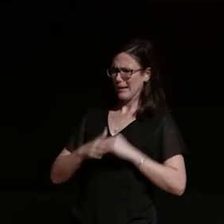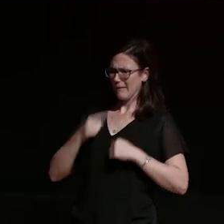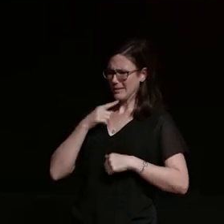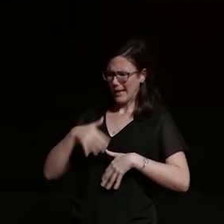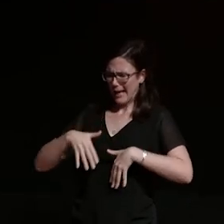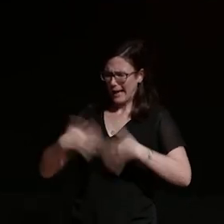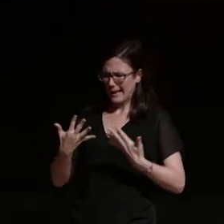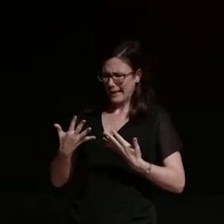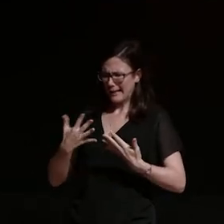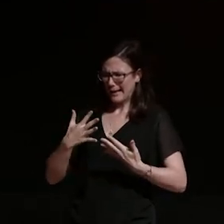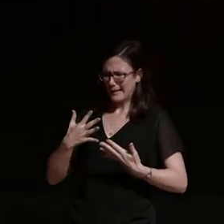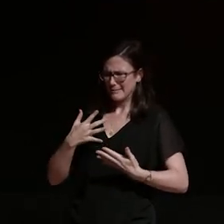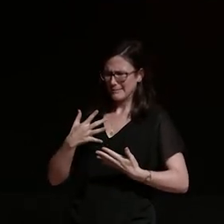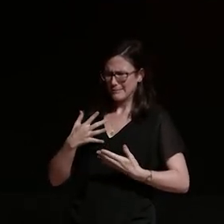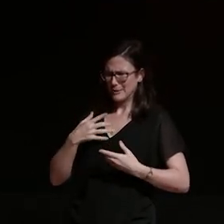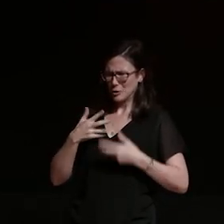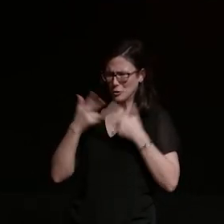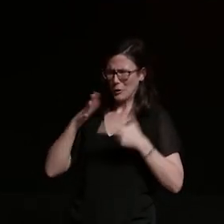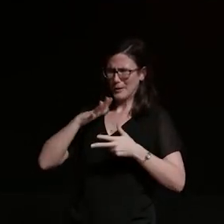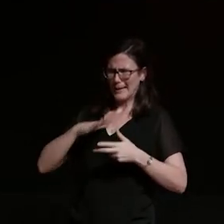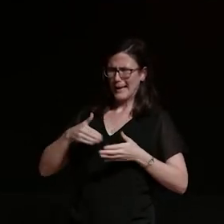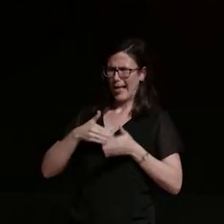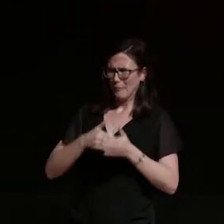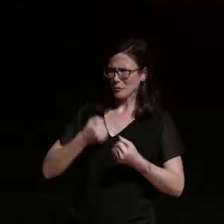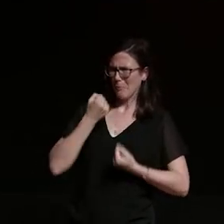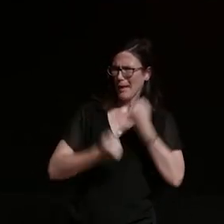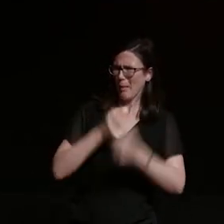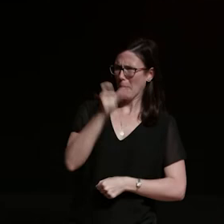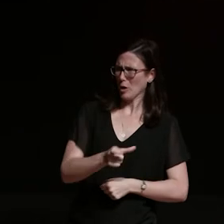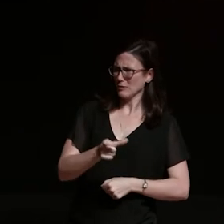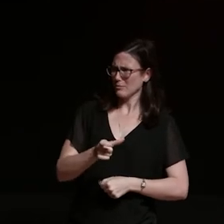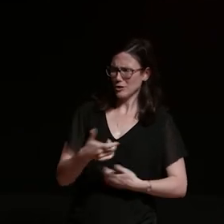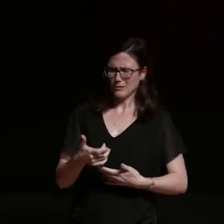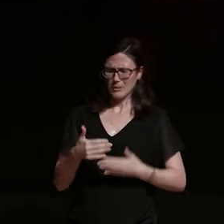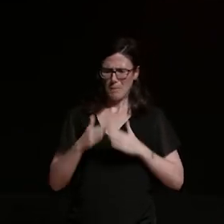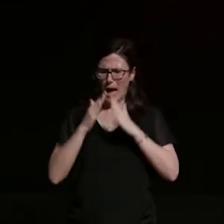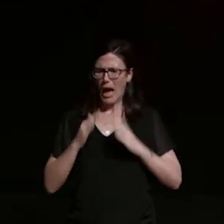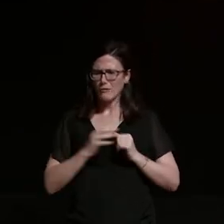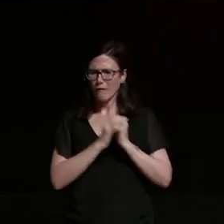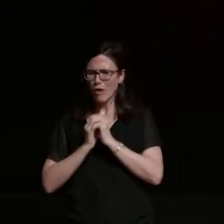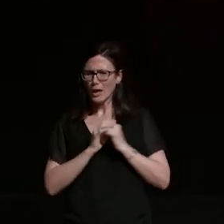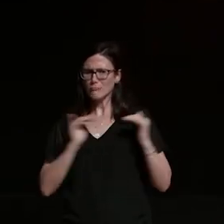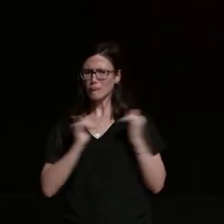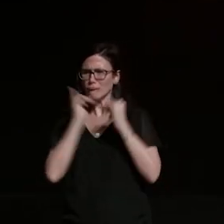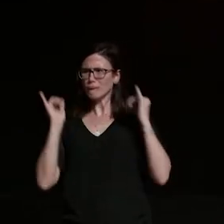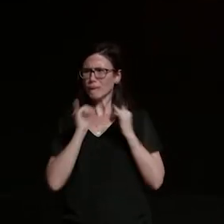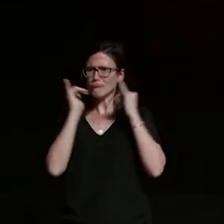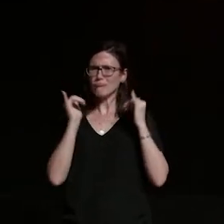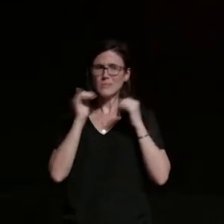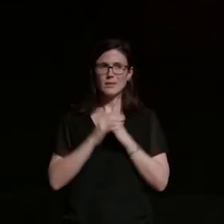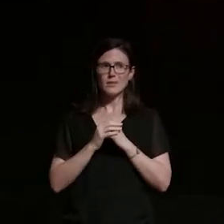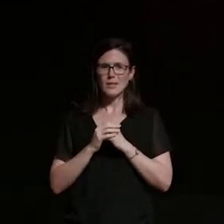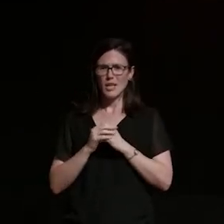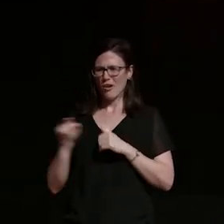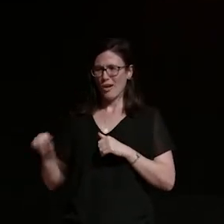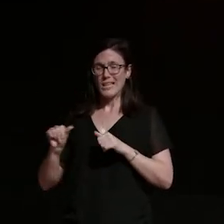of attention just in my house with my friends and this like six foot four bearded sort of very